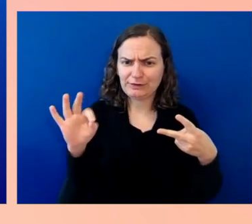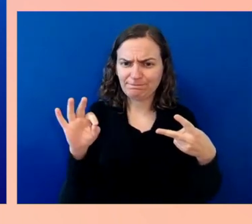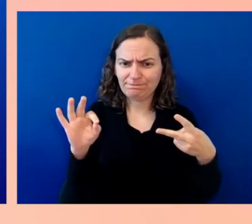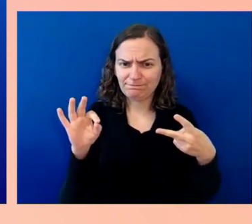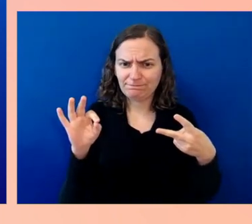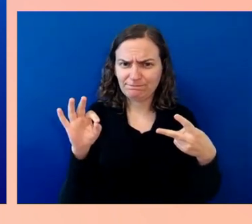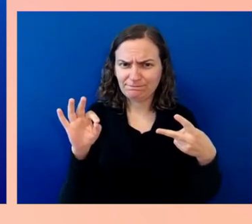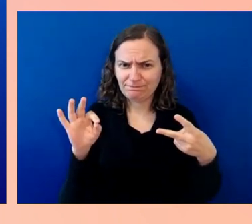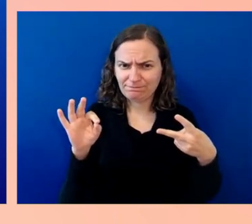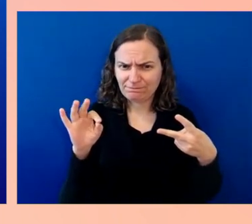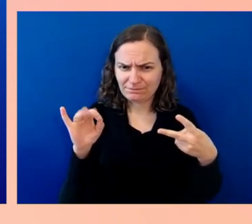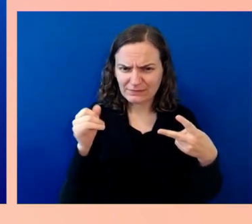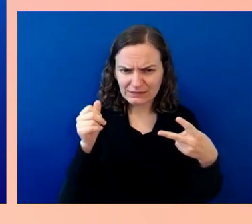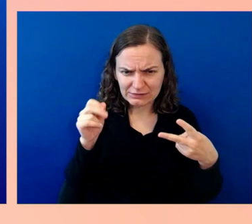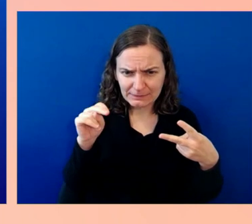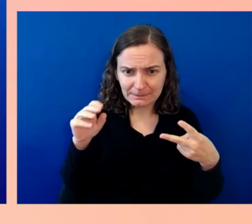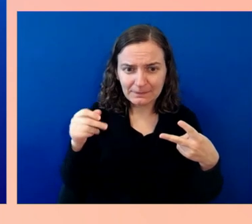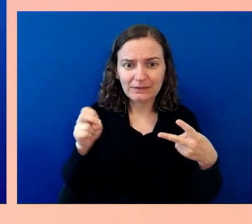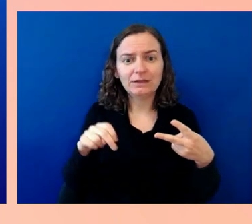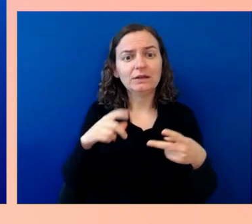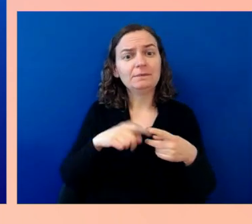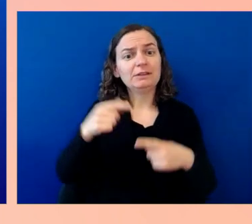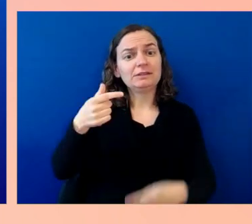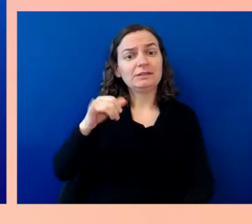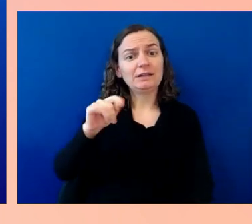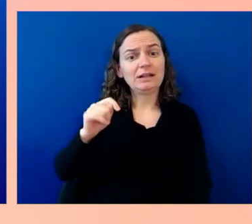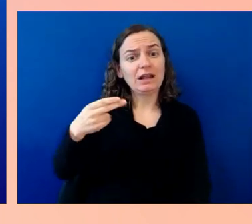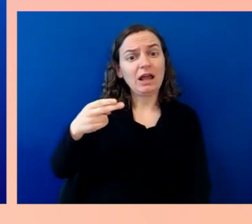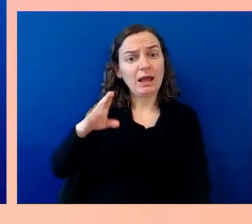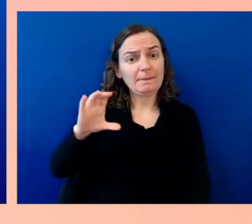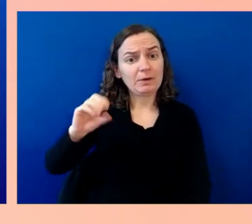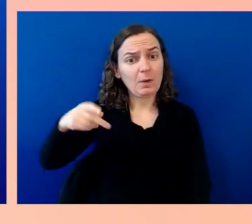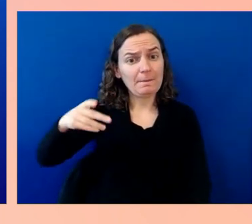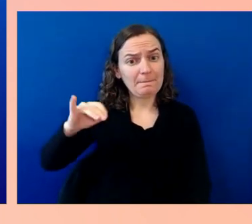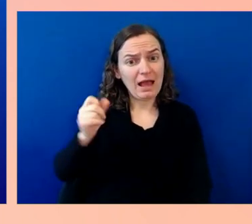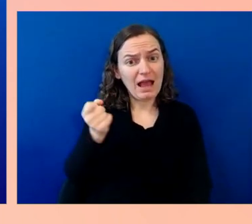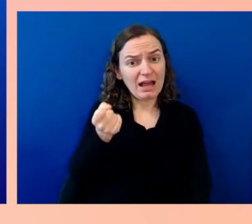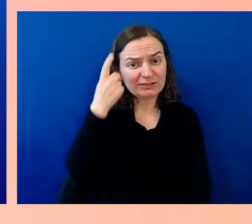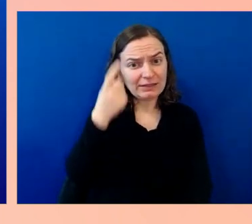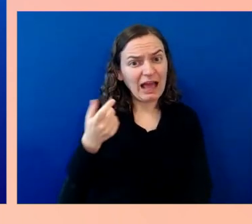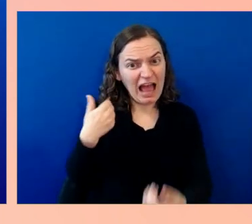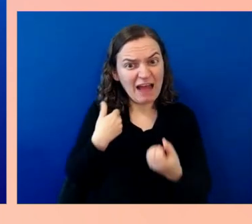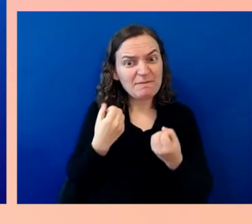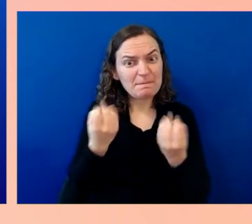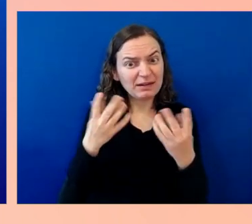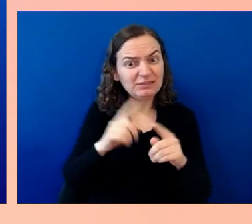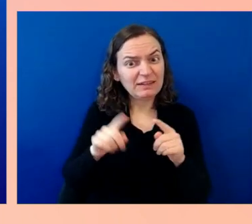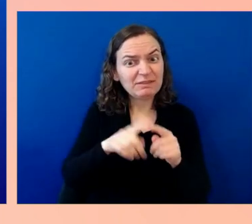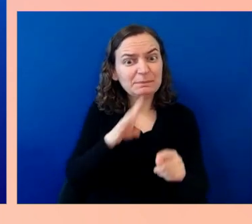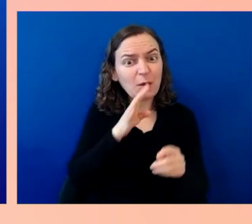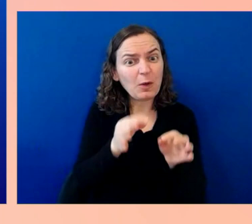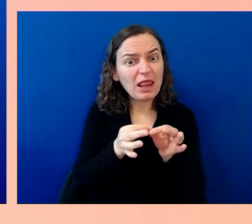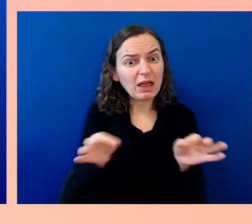understands multiple spoken languages? During college, my code kept breaking and a professor pointed out it was